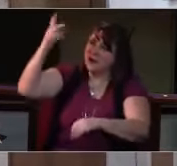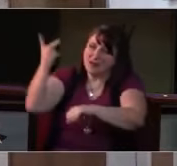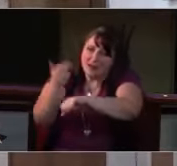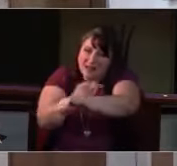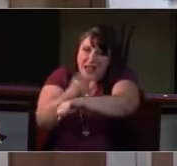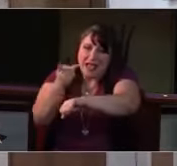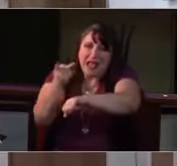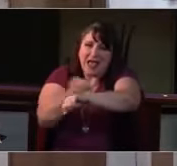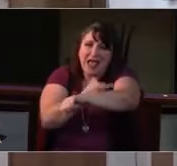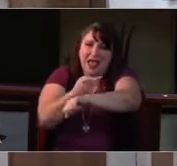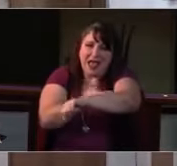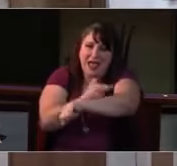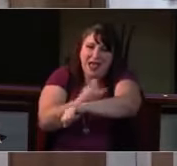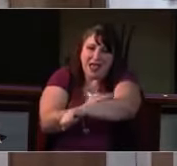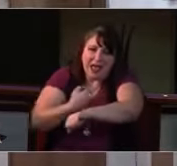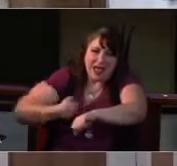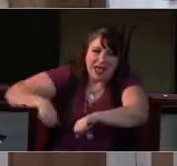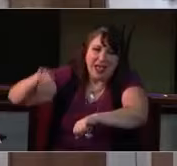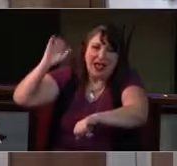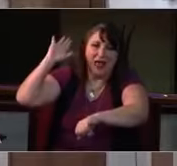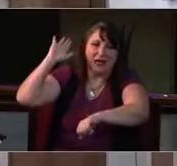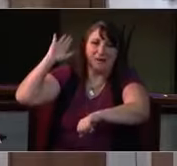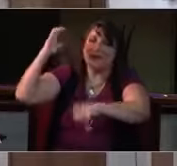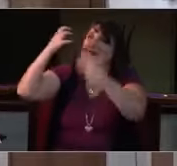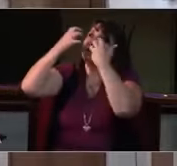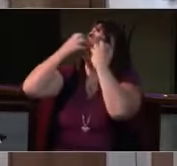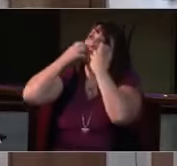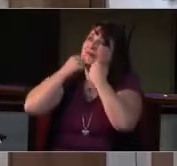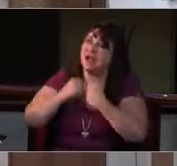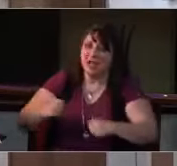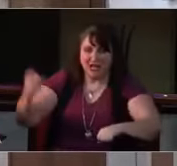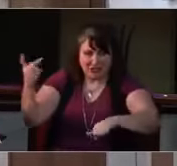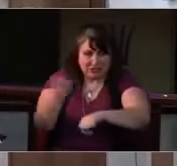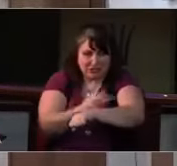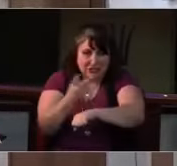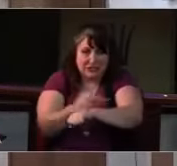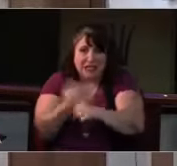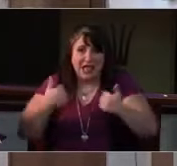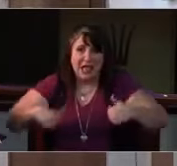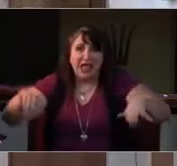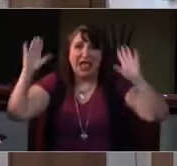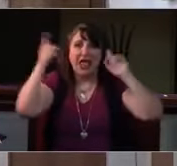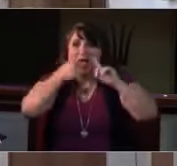Holy is the Lamb,